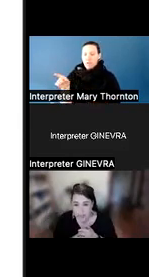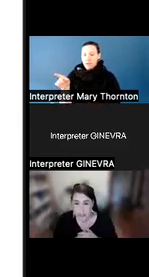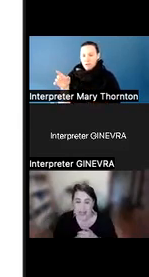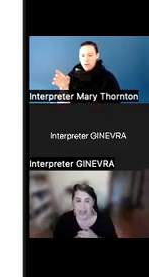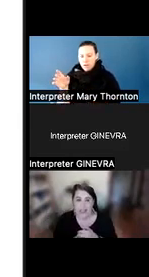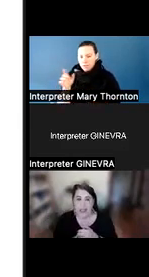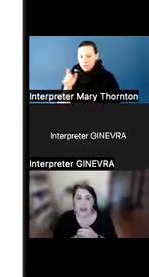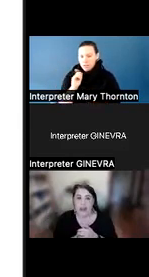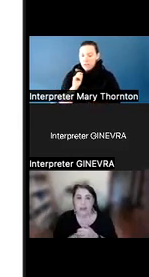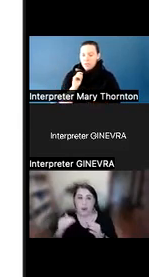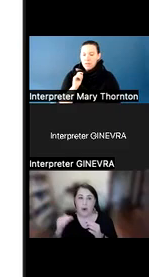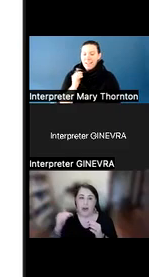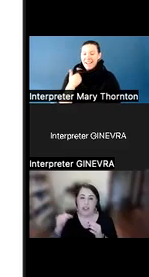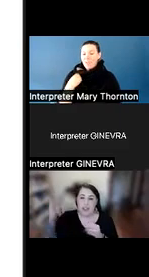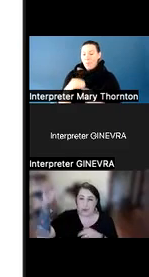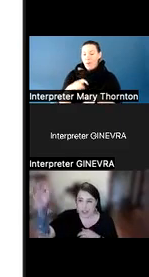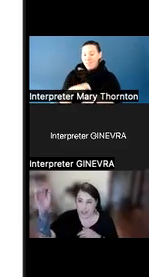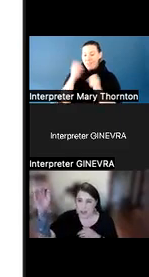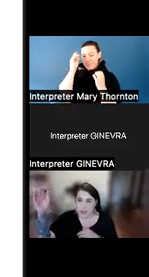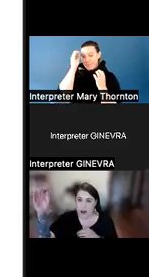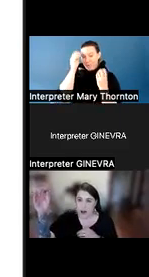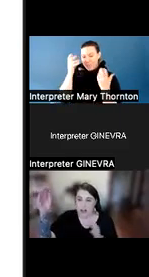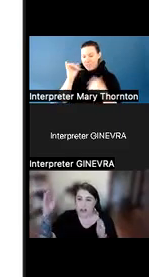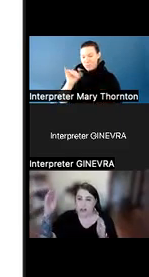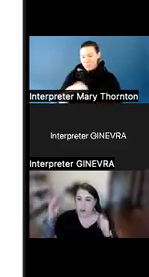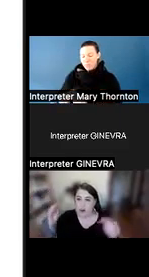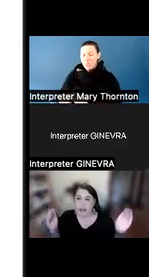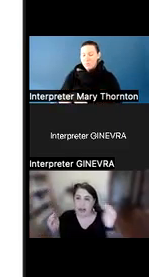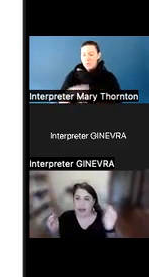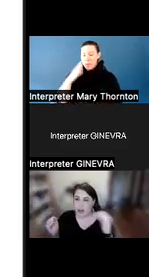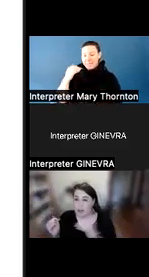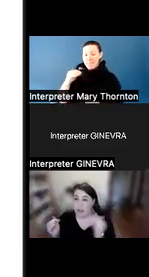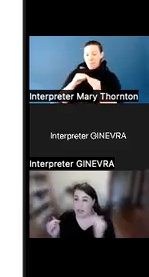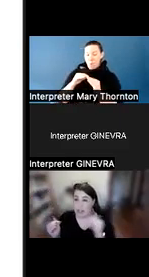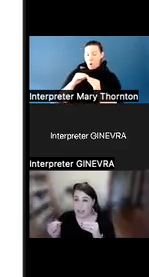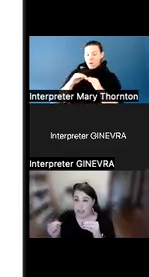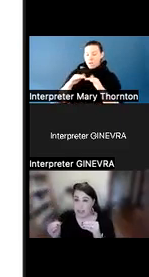is that the more dysregulated we are, the more impacted our processing is.